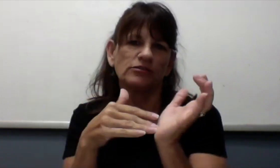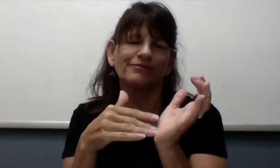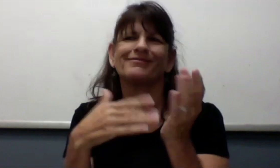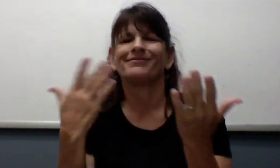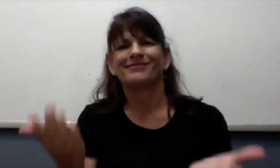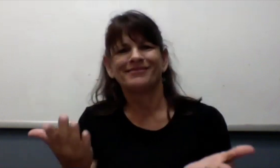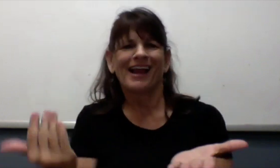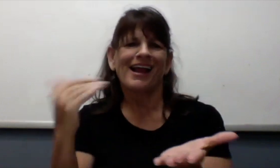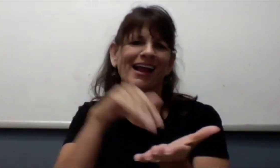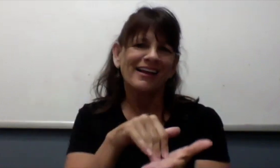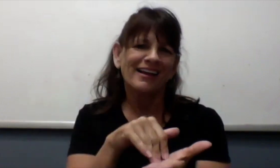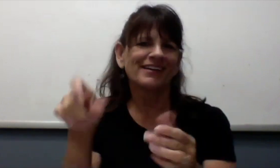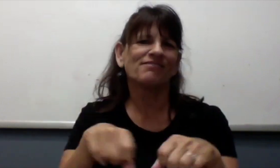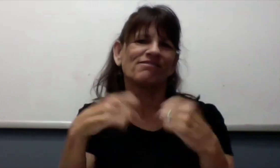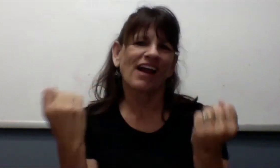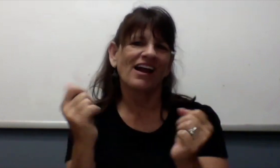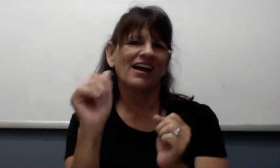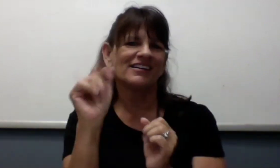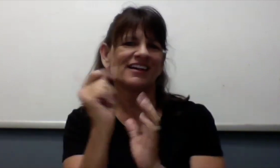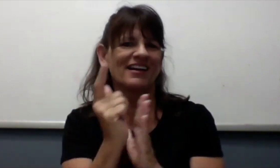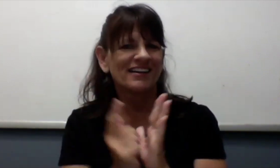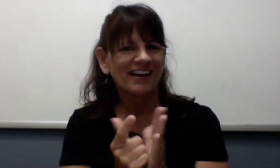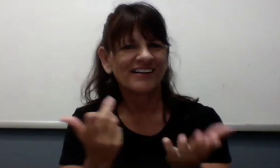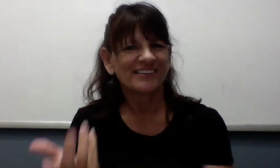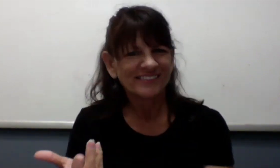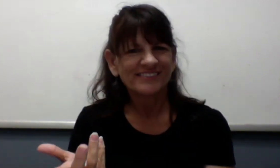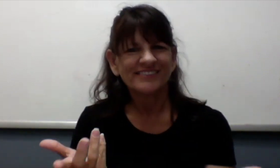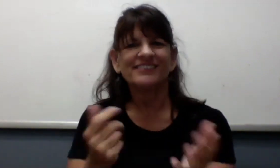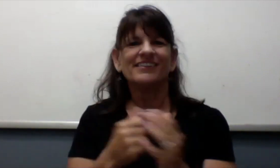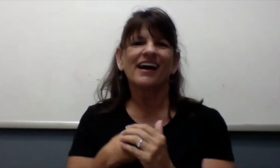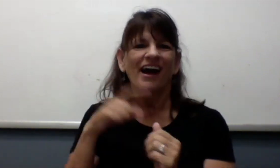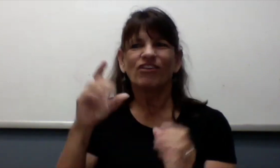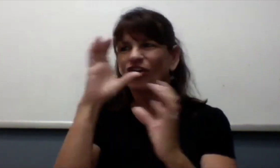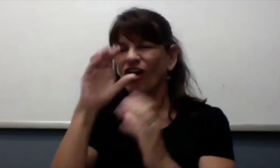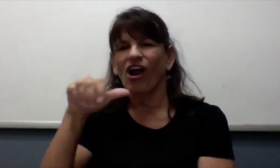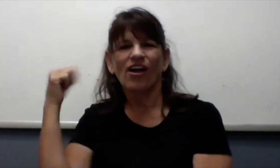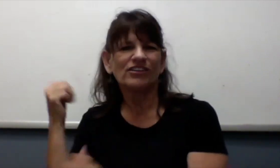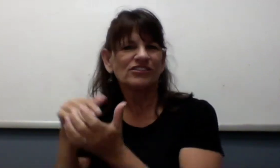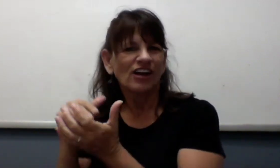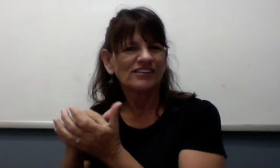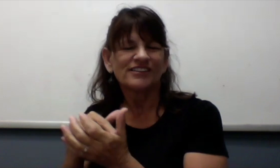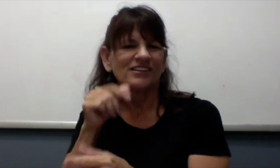They tell me that I must find a doctor who will. Again this is a violation of the ADA [Americans with Disabilities Act]